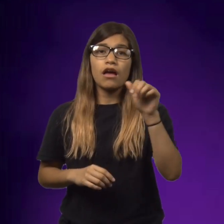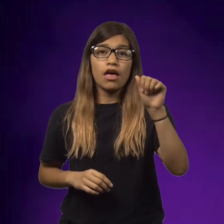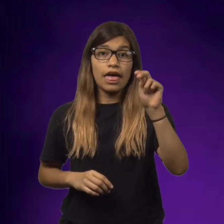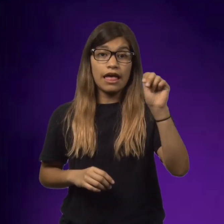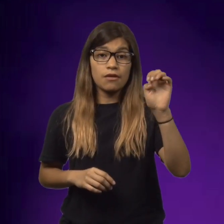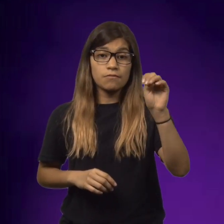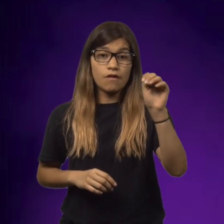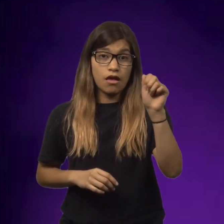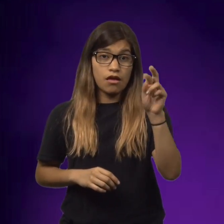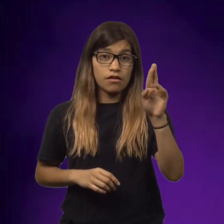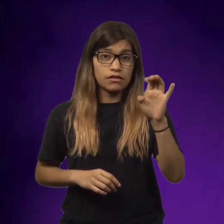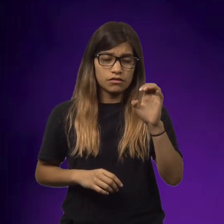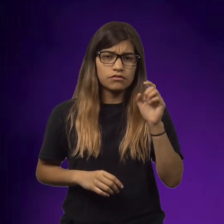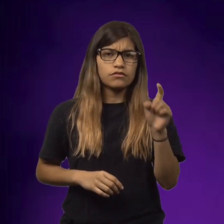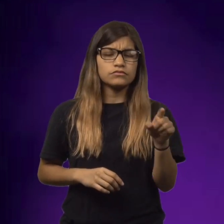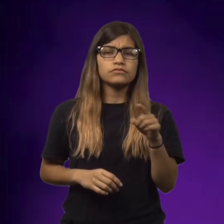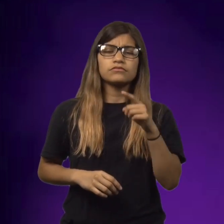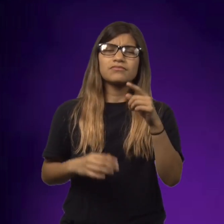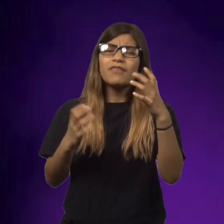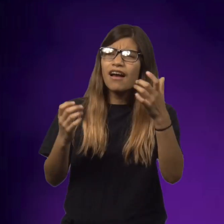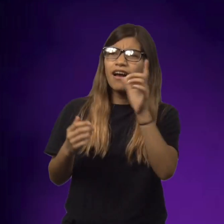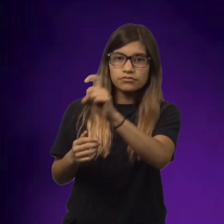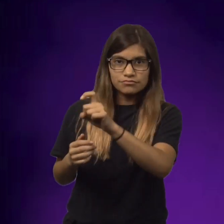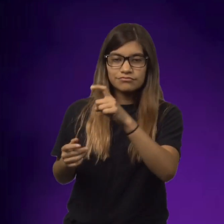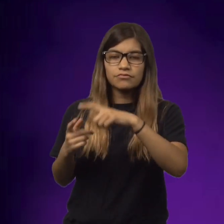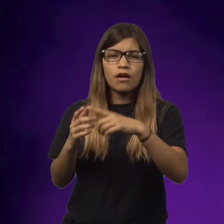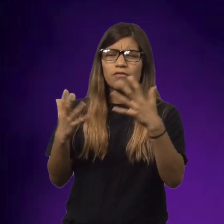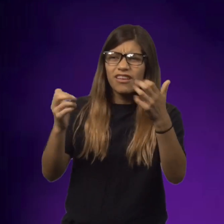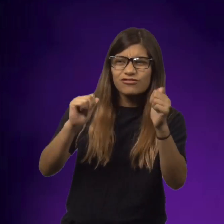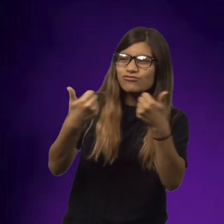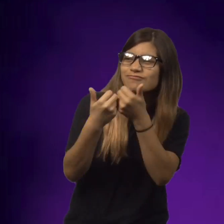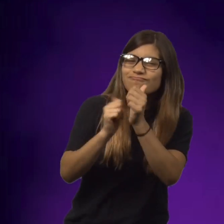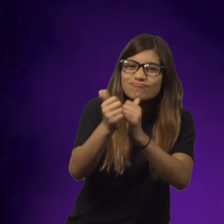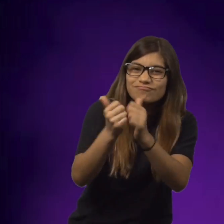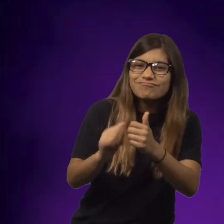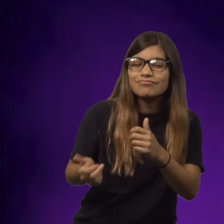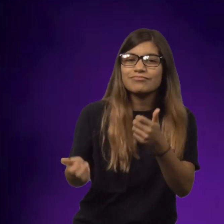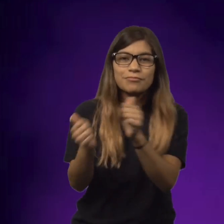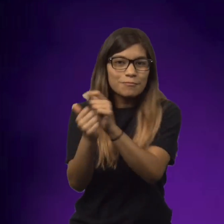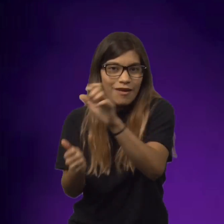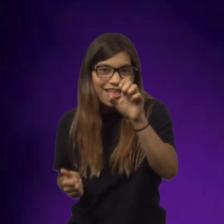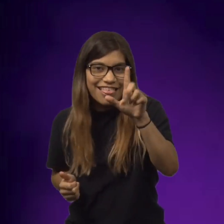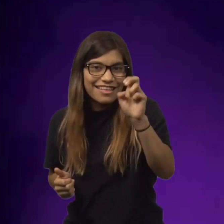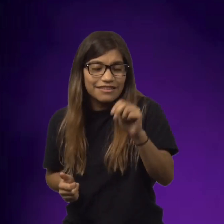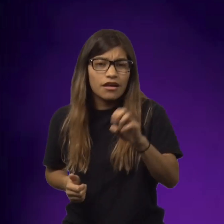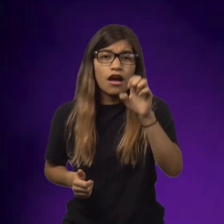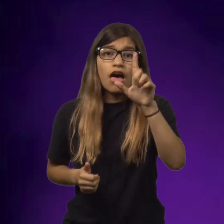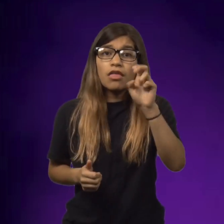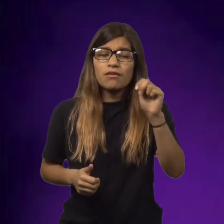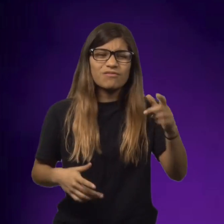They walked along and Annemarie asked Ellen if she would race with her.